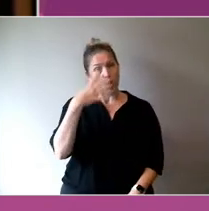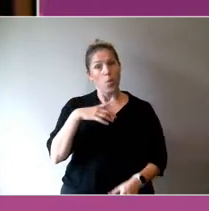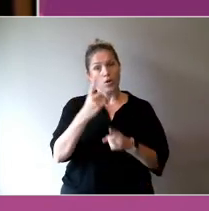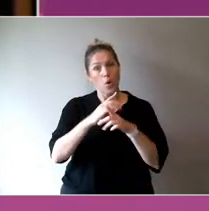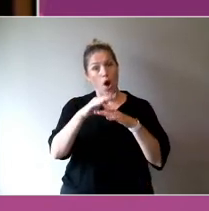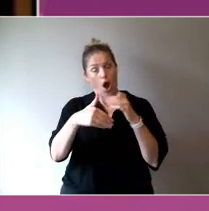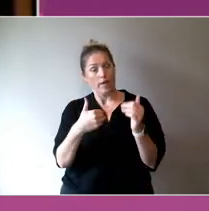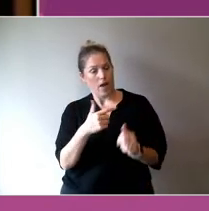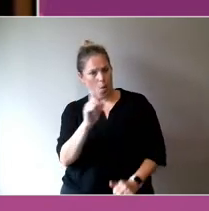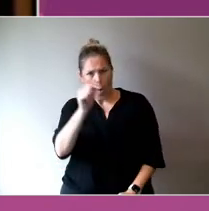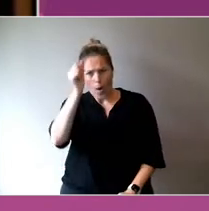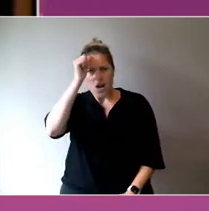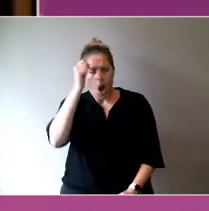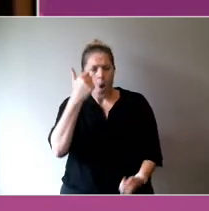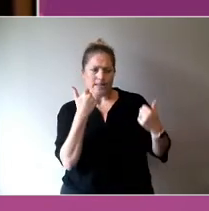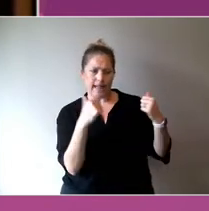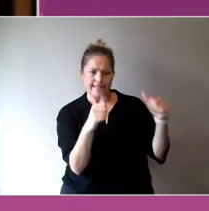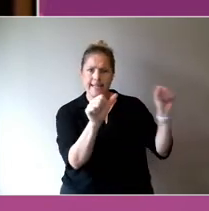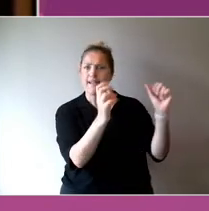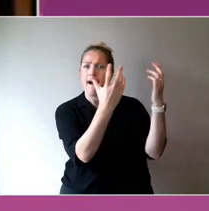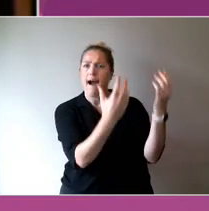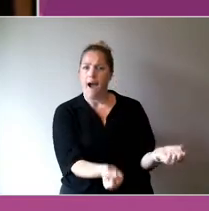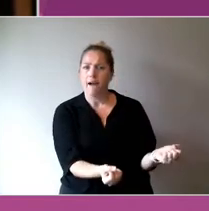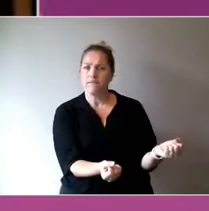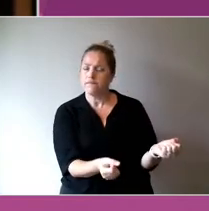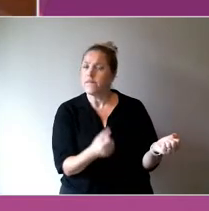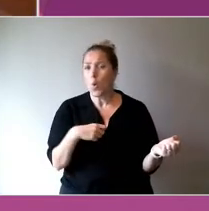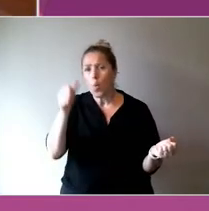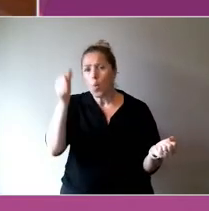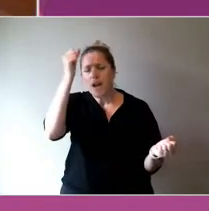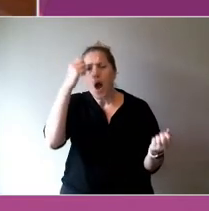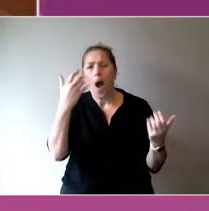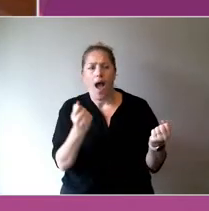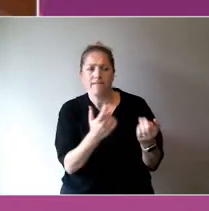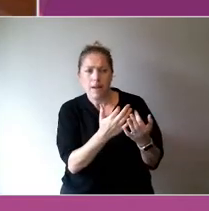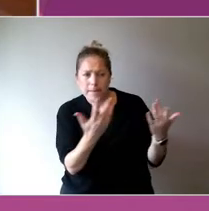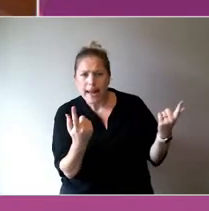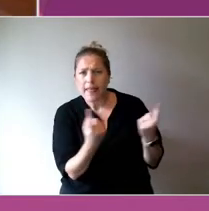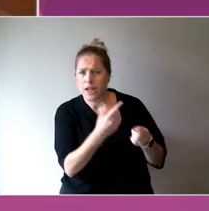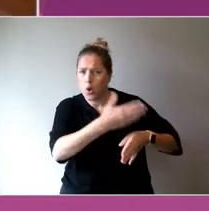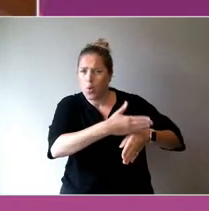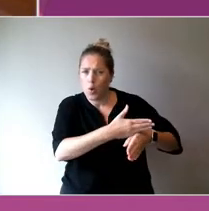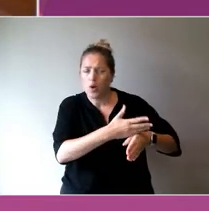We're going to talk - there's enough people who want to talk about problems - I really